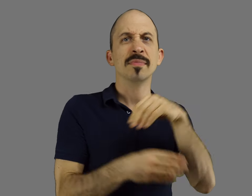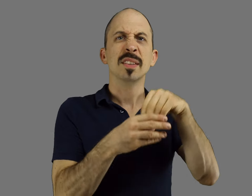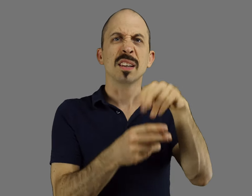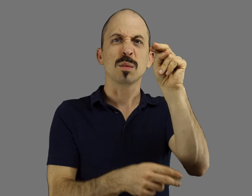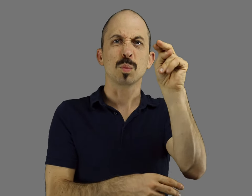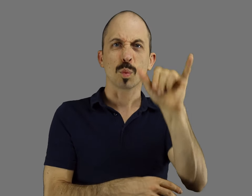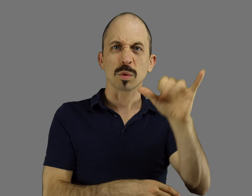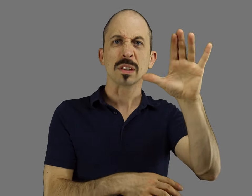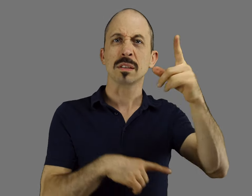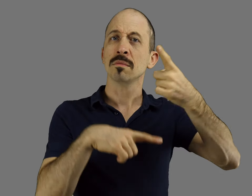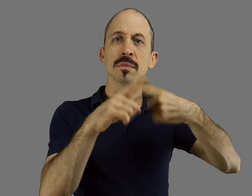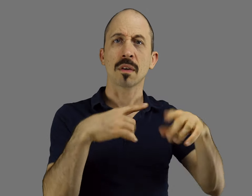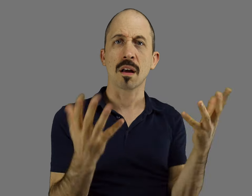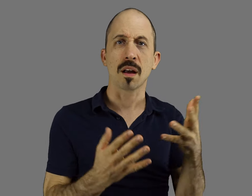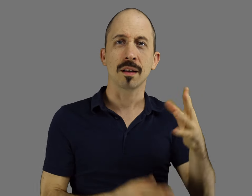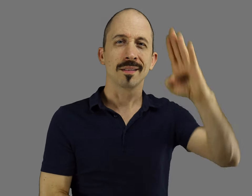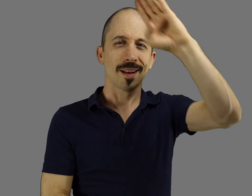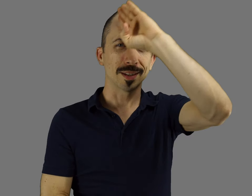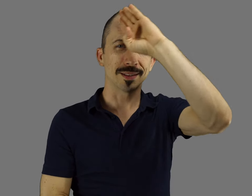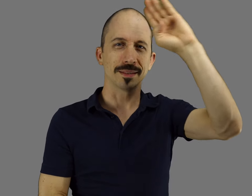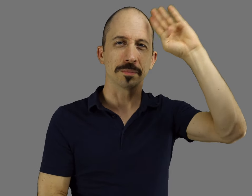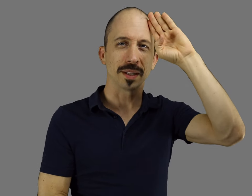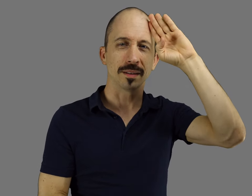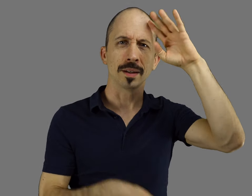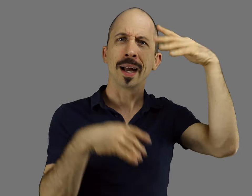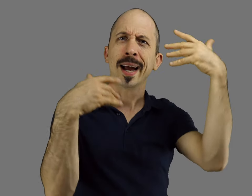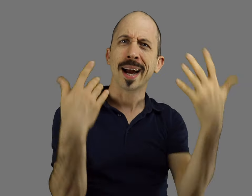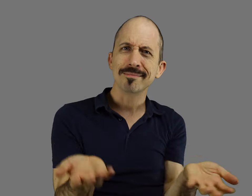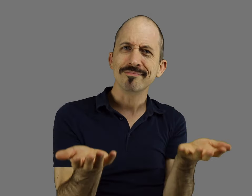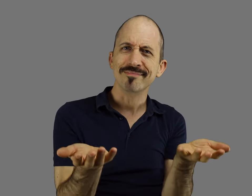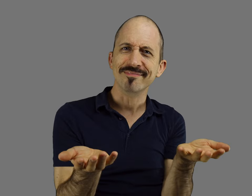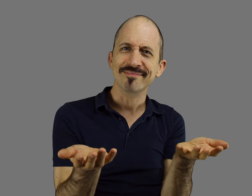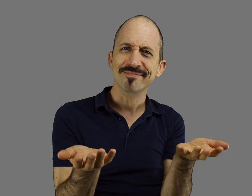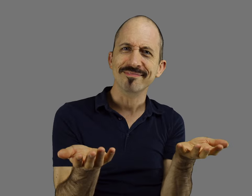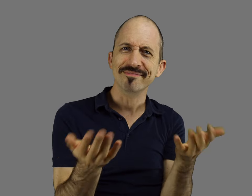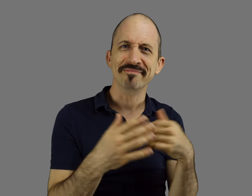In NYC, the sign is (indicates different phonology). ...who knew..??